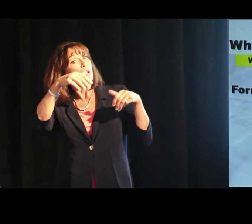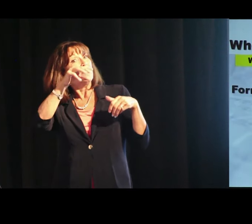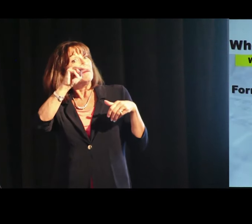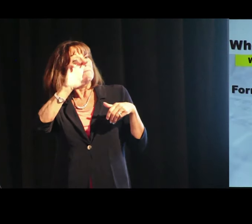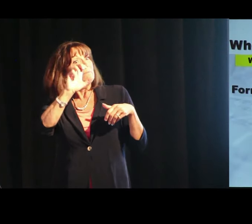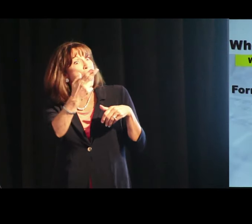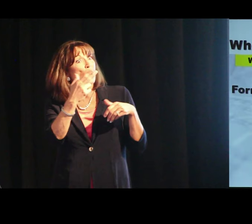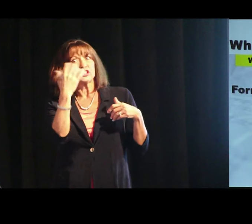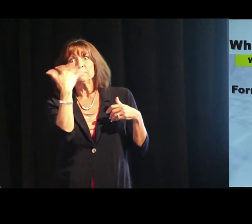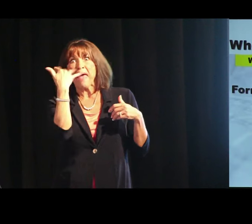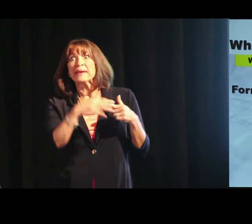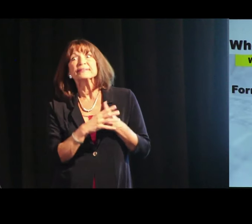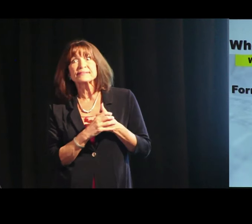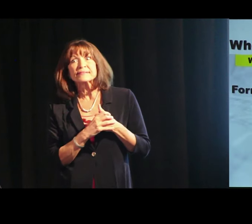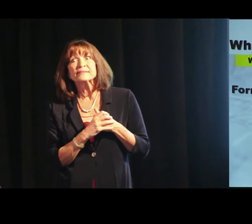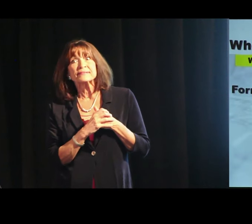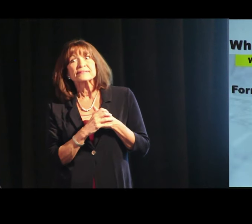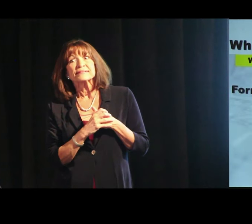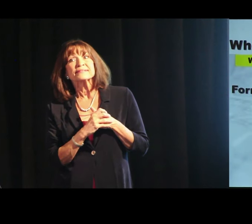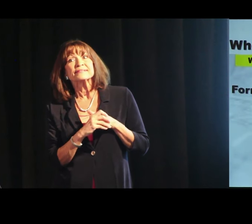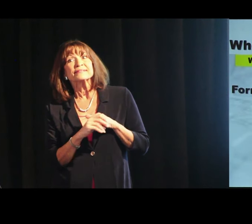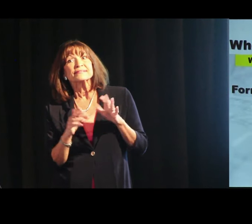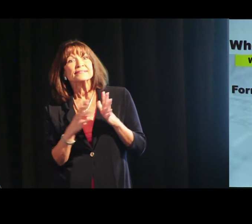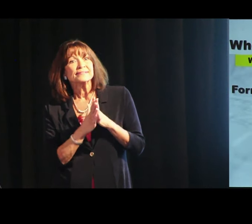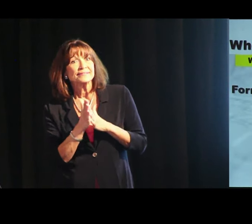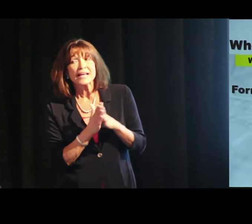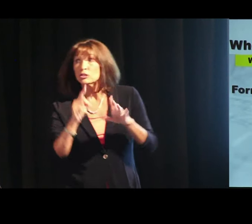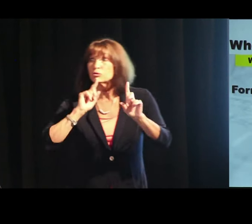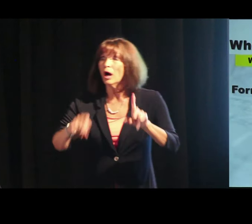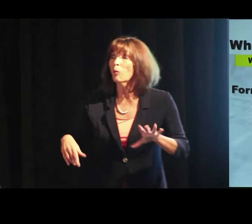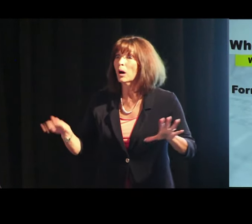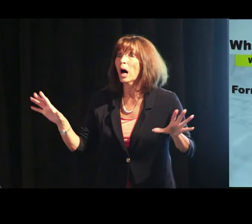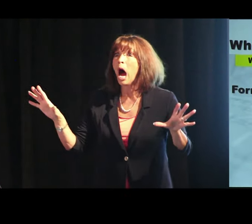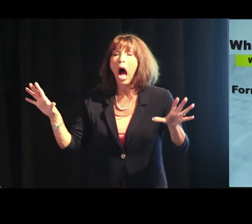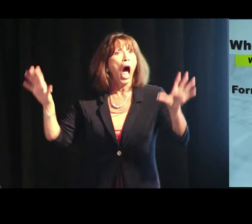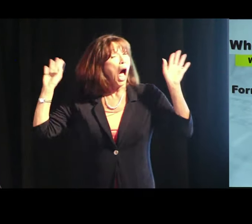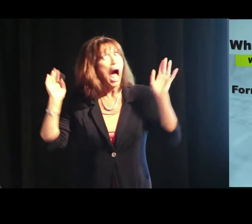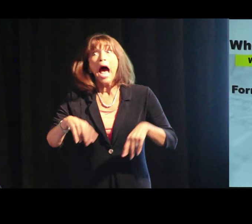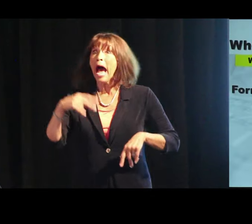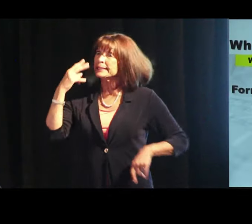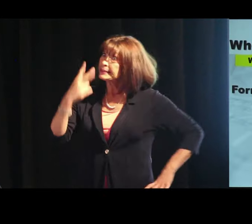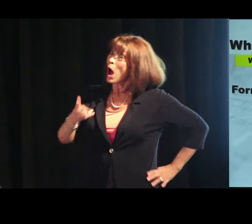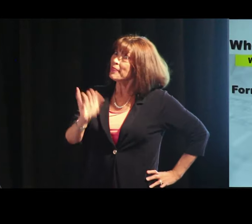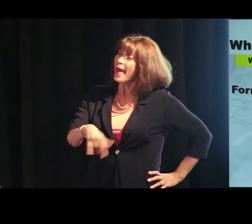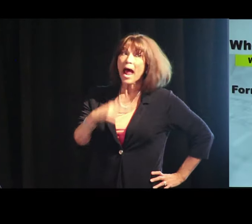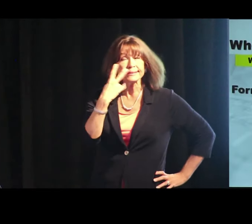And watch March Madness. I saw that. I actually saw it.